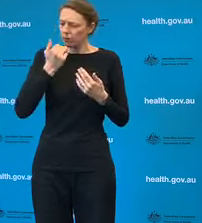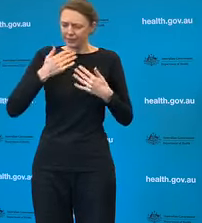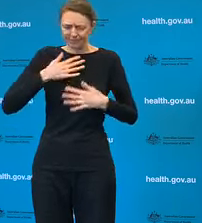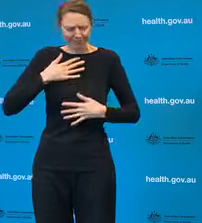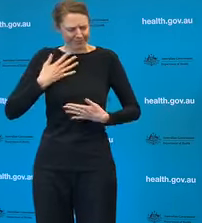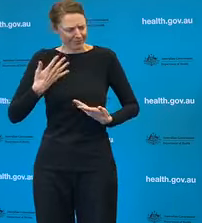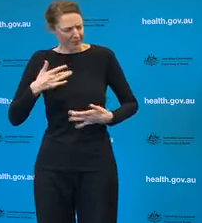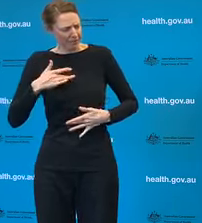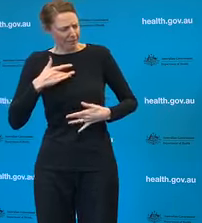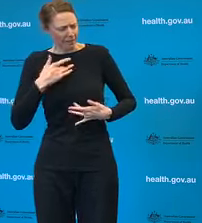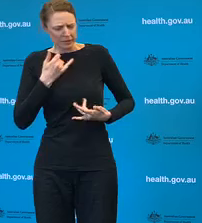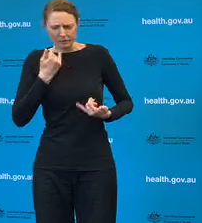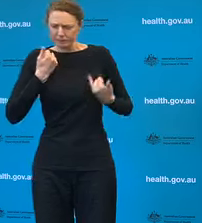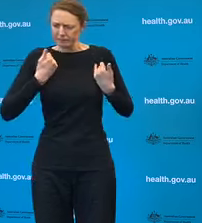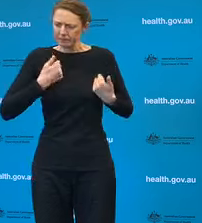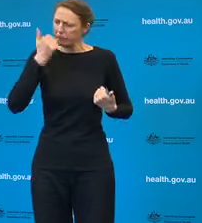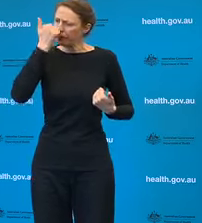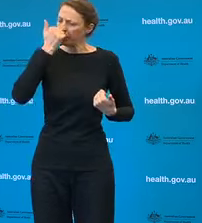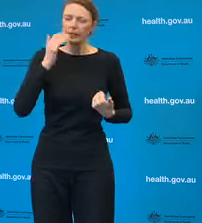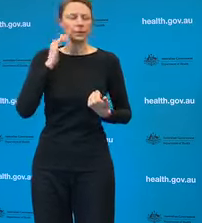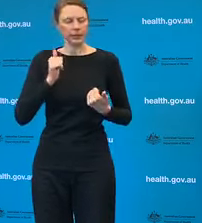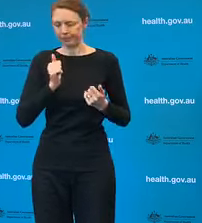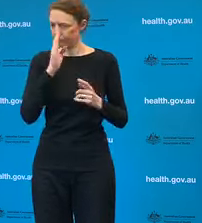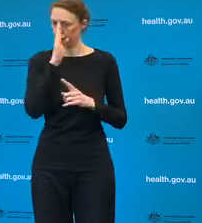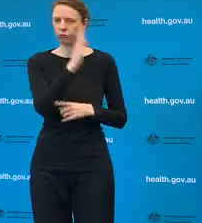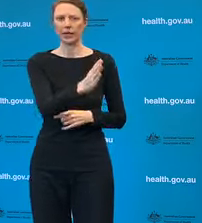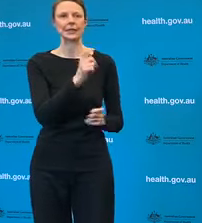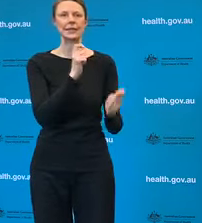So the short answer to your question is it's entirely possible it may be 18